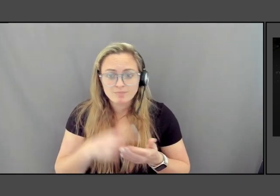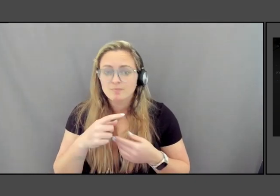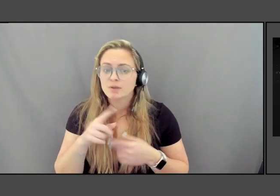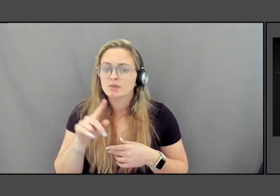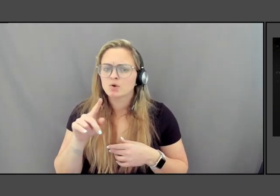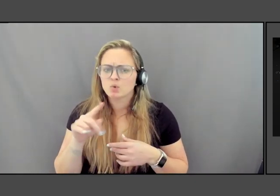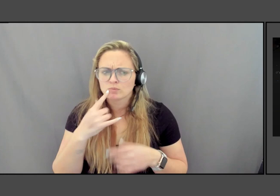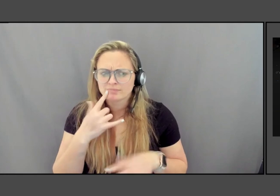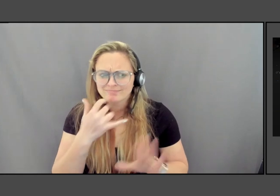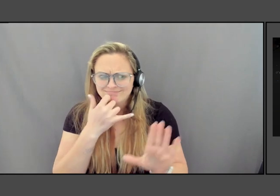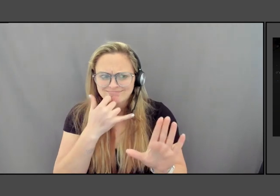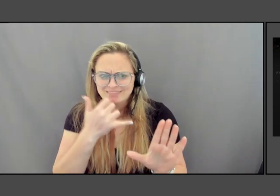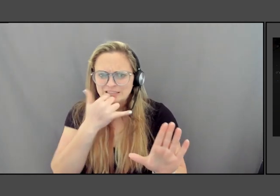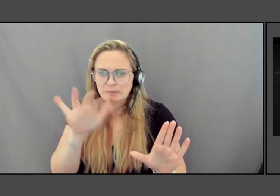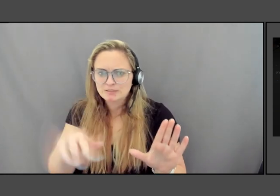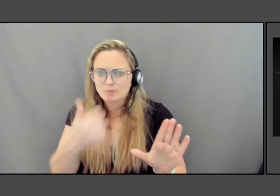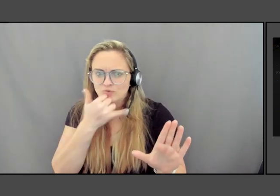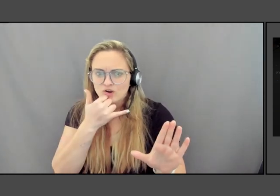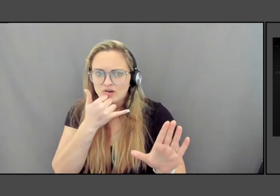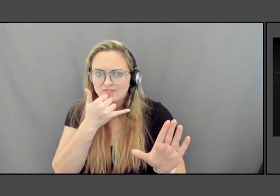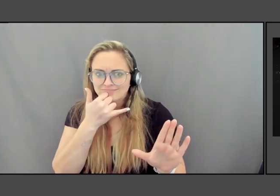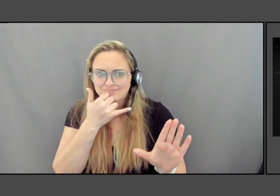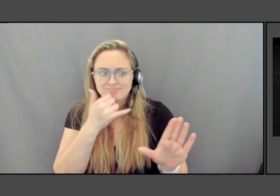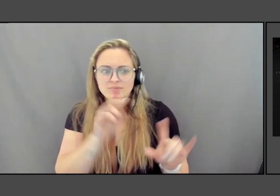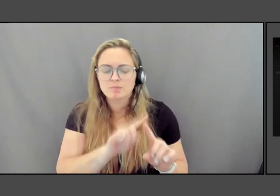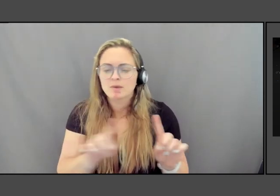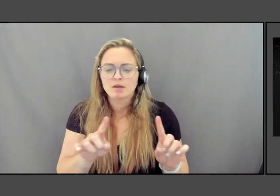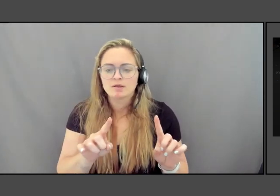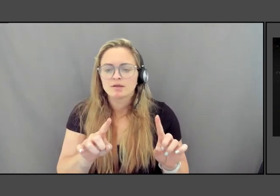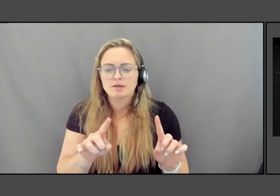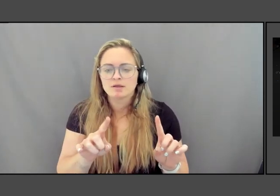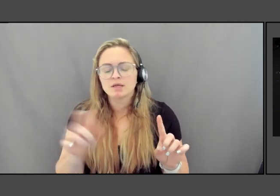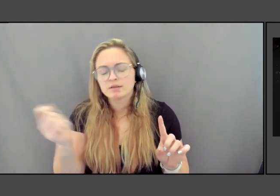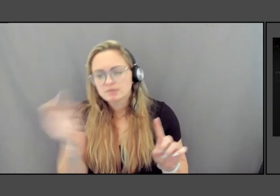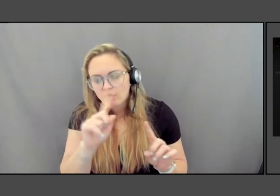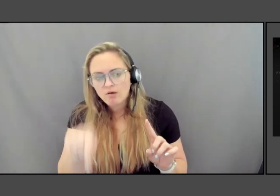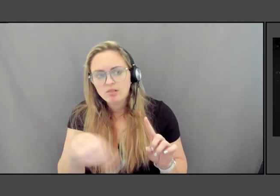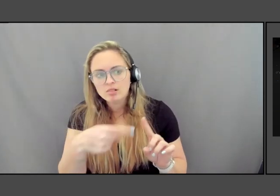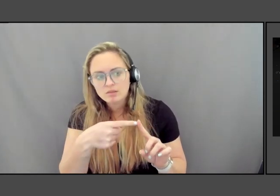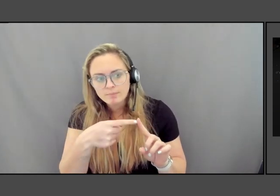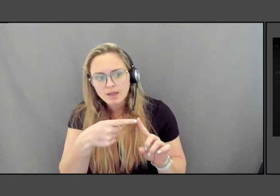but literally it's all about teaching a history,